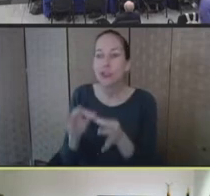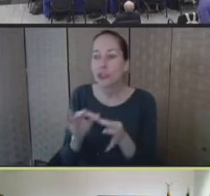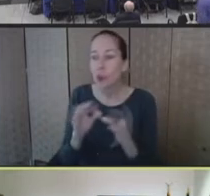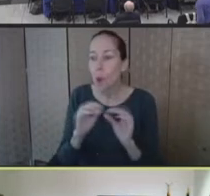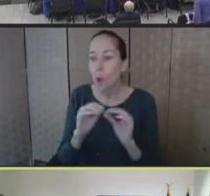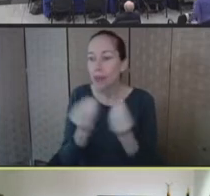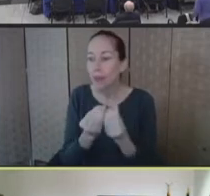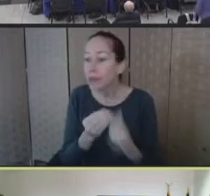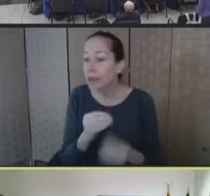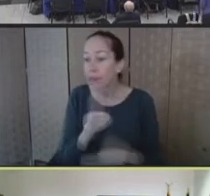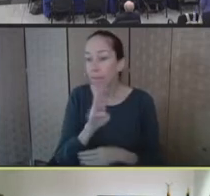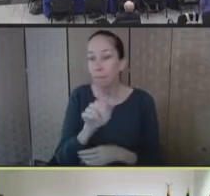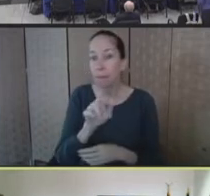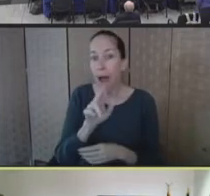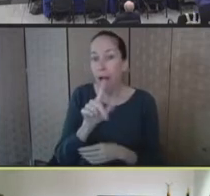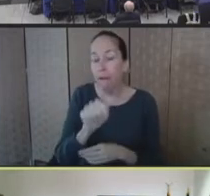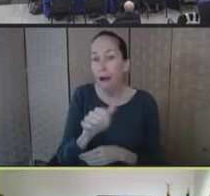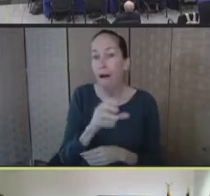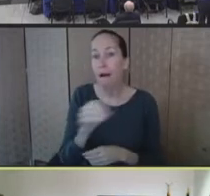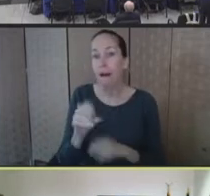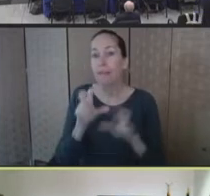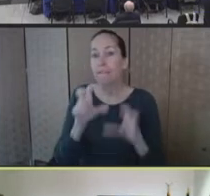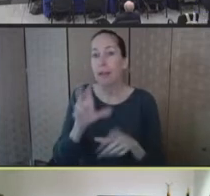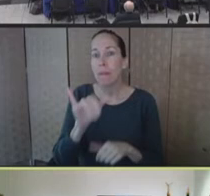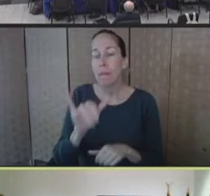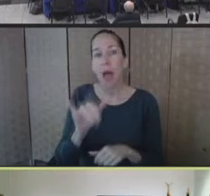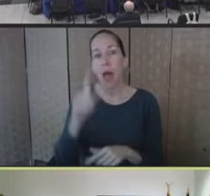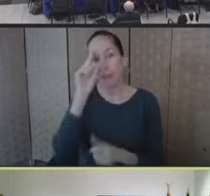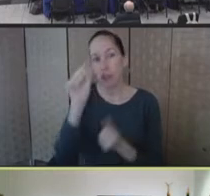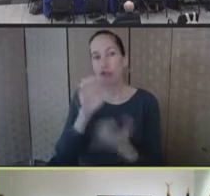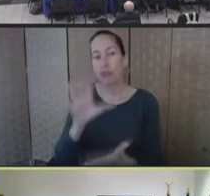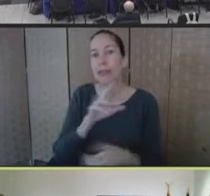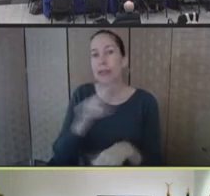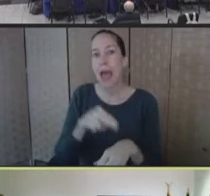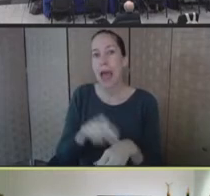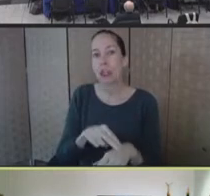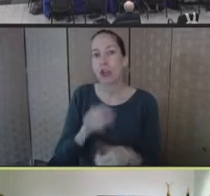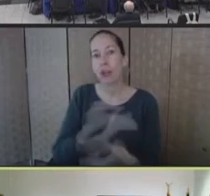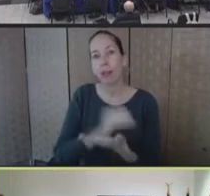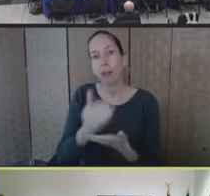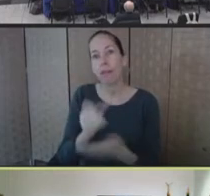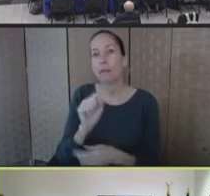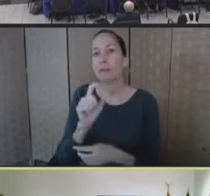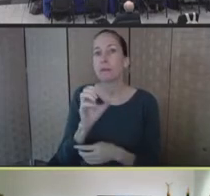and investments by the Strategic National Stockpile, both to address smallpox preparedness.